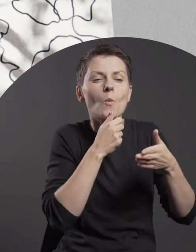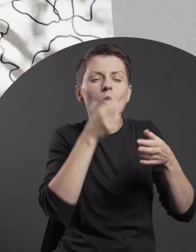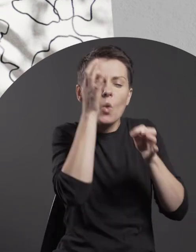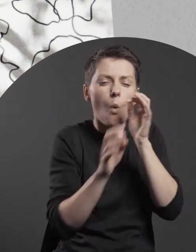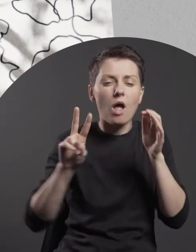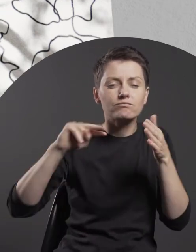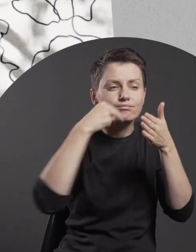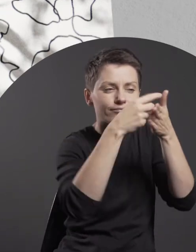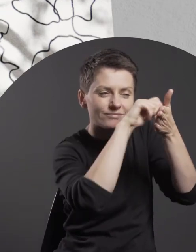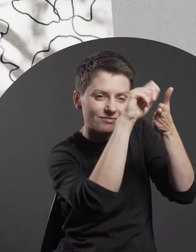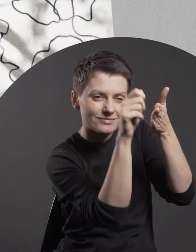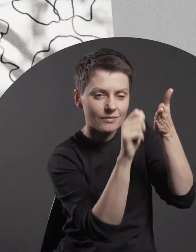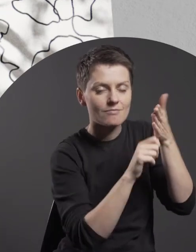Human intervention into nature remains temporary and elusive,